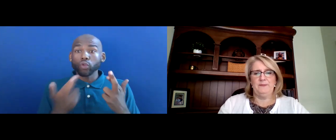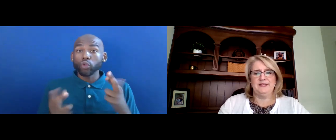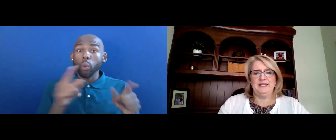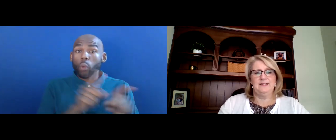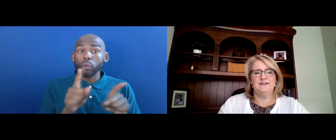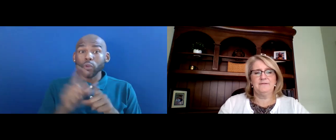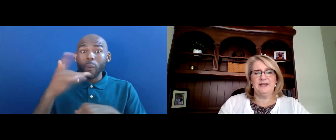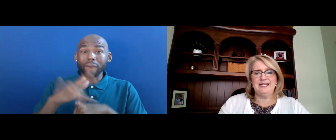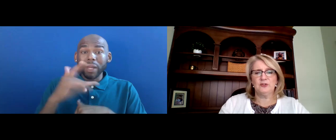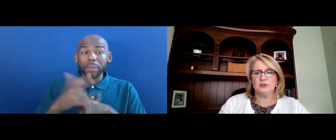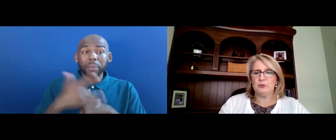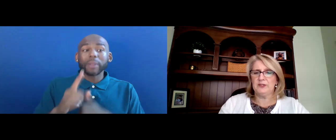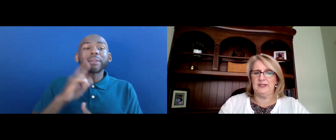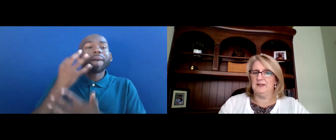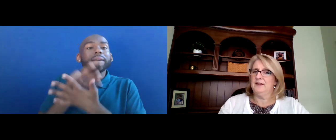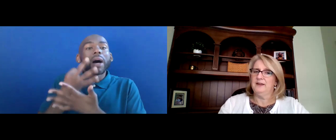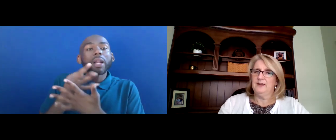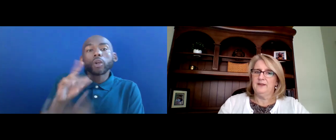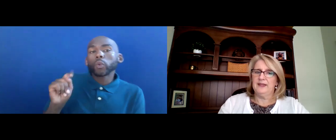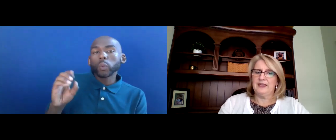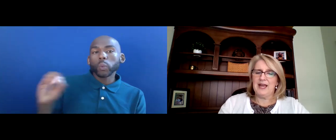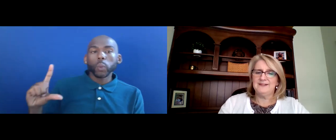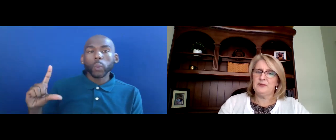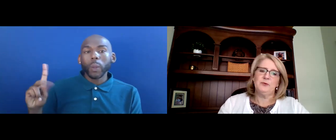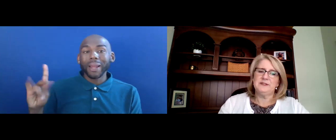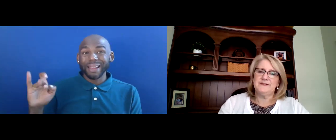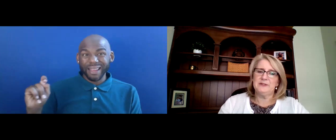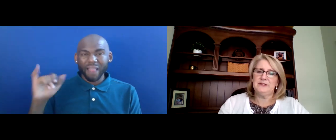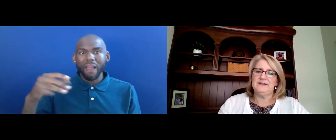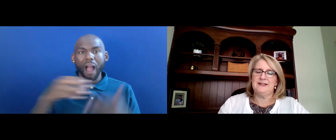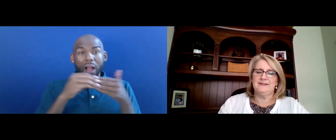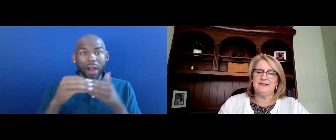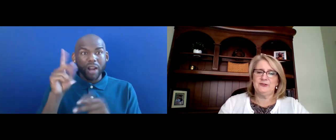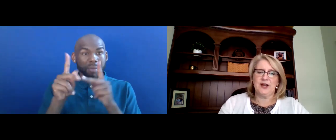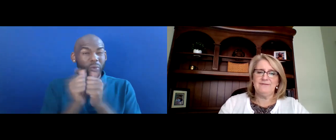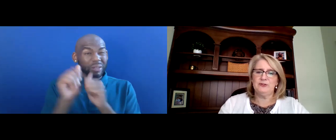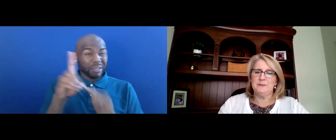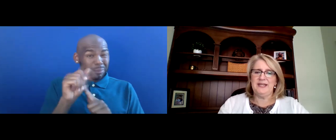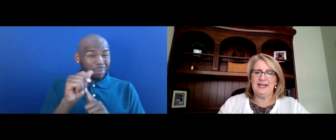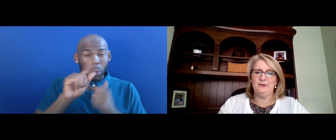WEBSITE IS A FINANCIAL TOOLKIT THAT GUIDES PEOPLE WITH DISABILITIES AS THEY STRIVE TO OBTAIN